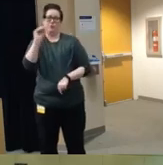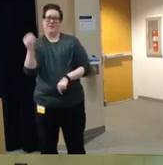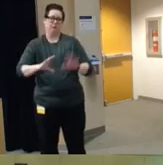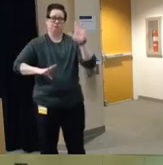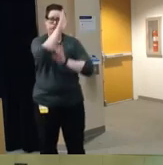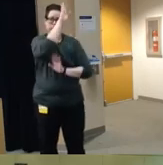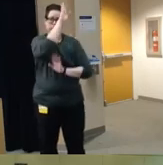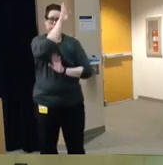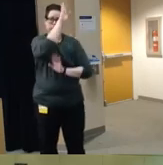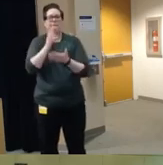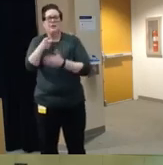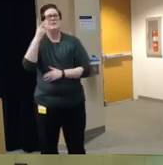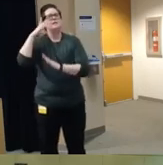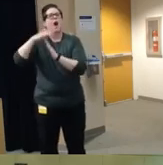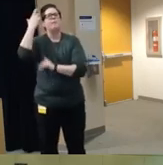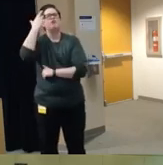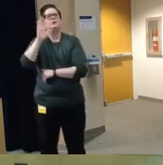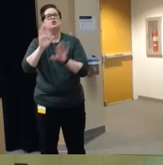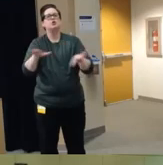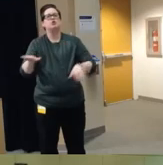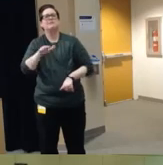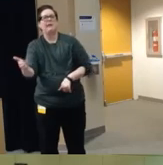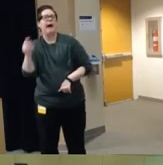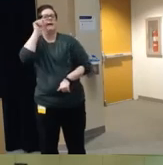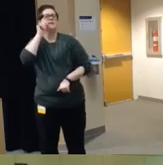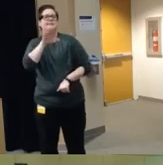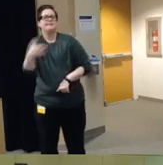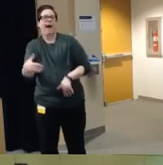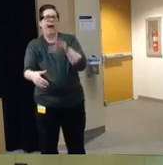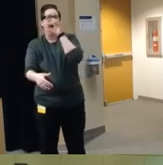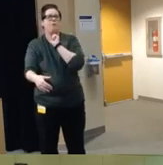shows the leading causes of death for children and Adolescence between the ages of 1 and 19